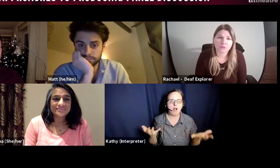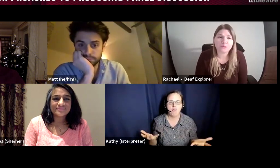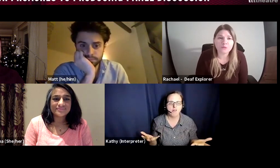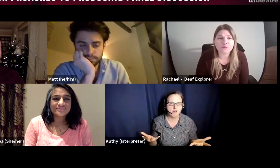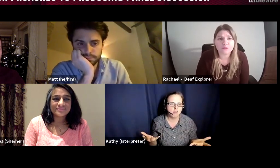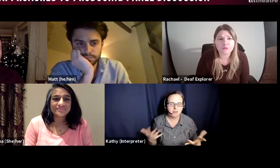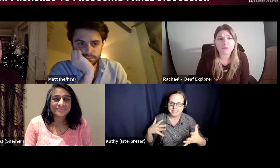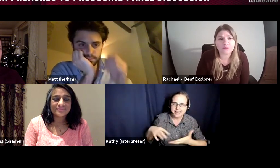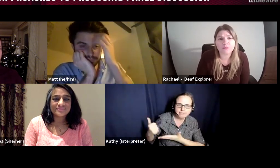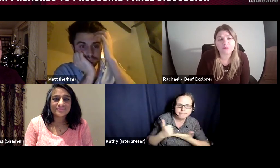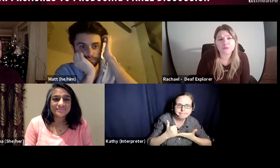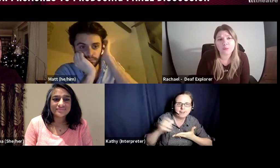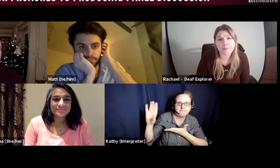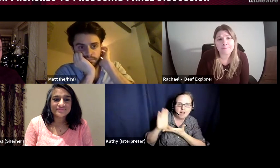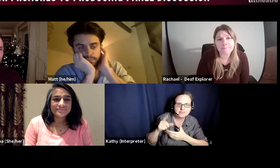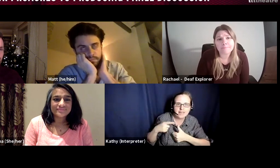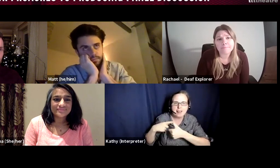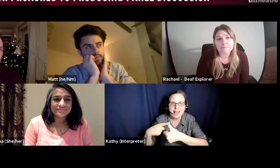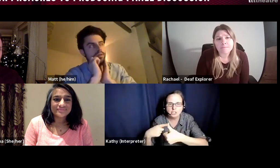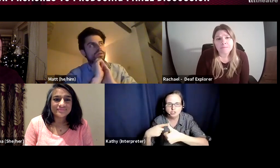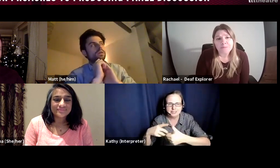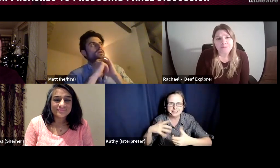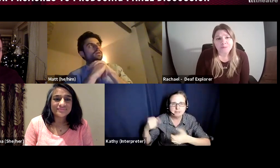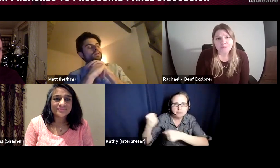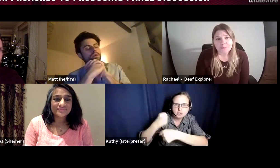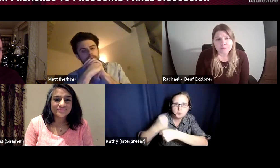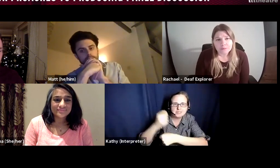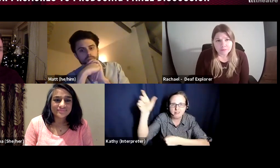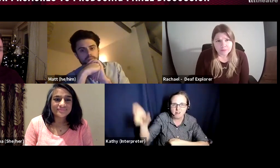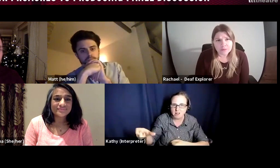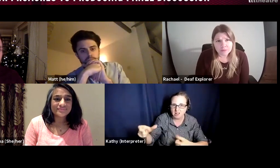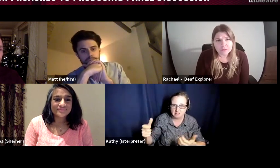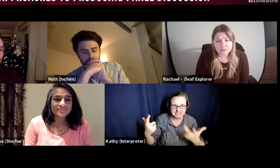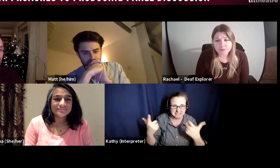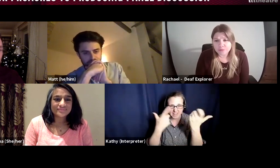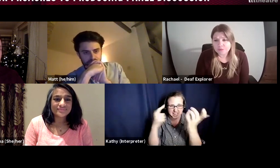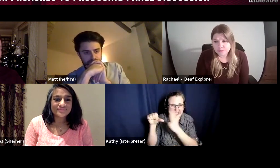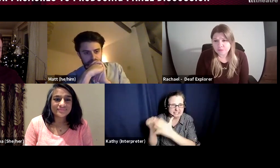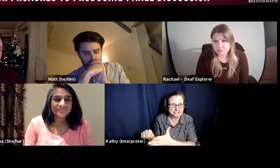So I wondered if you had any advice to those theatre makers like that or independent artists.